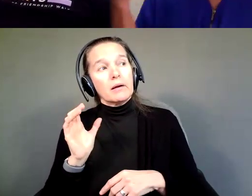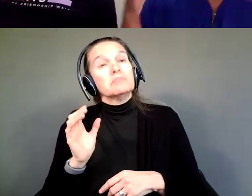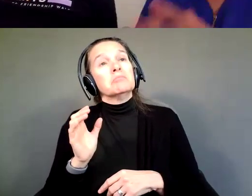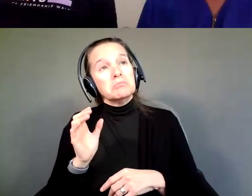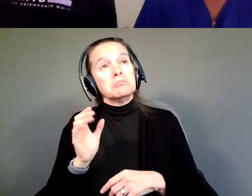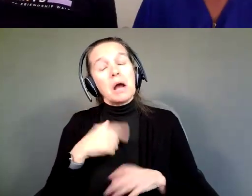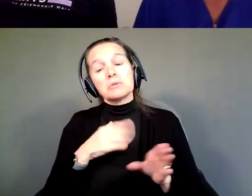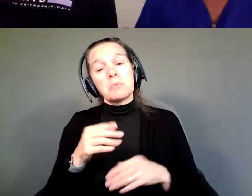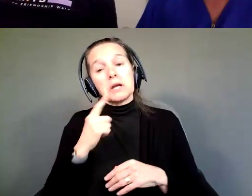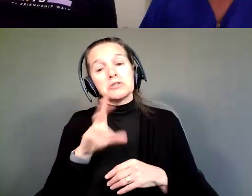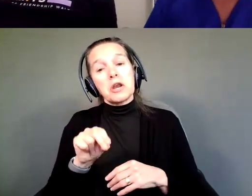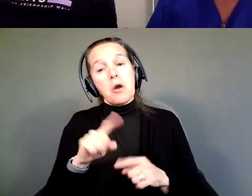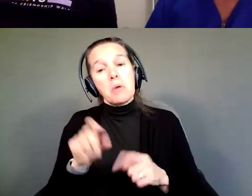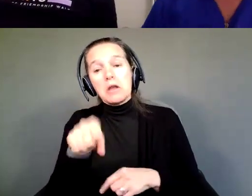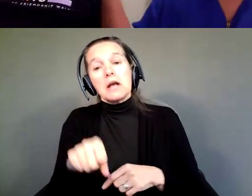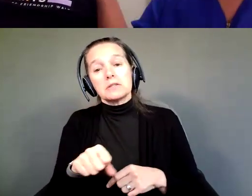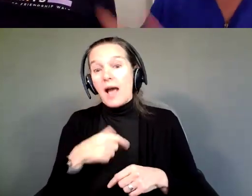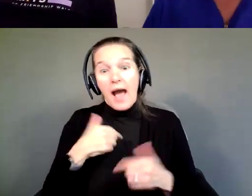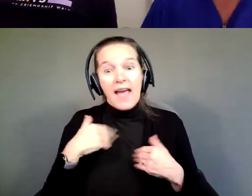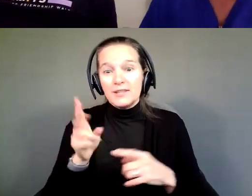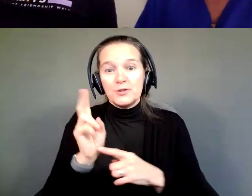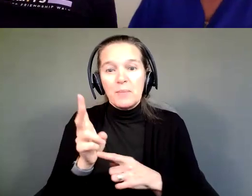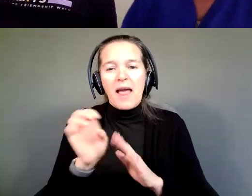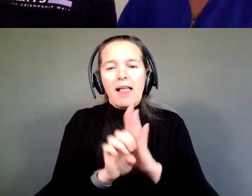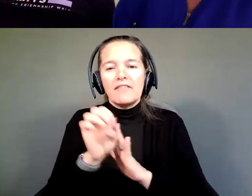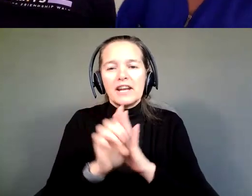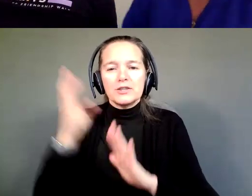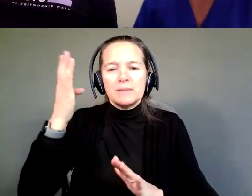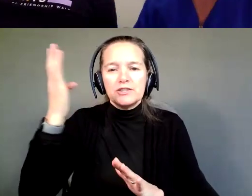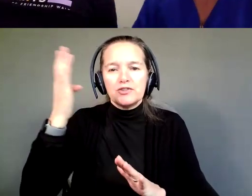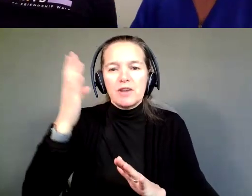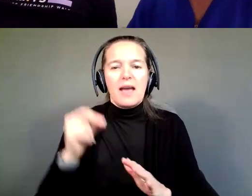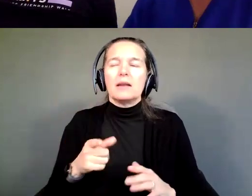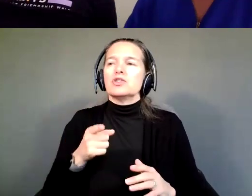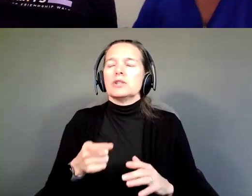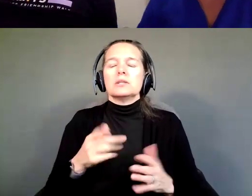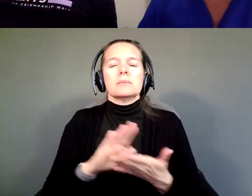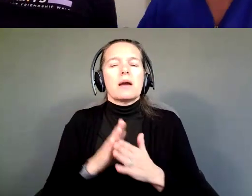I had my little two minute elevator speech, and hey, you know, she's become my sister from another mother at this point.